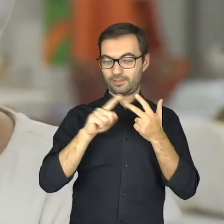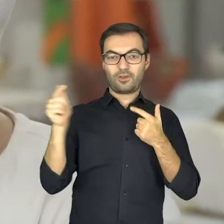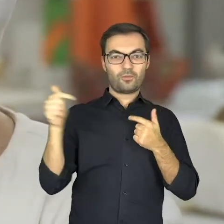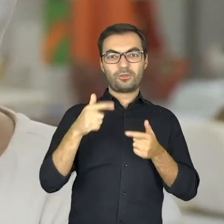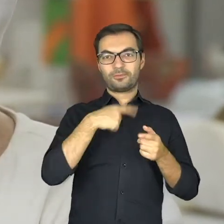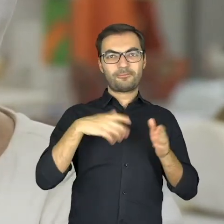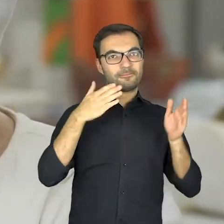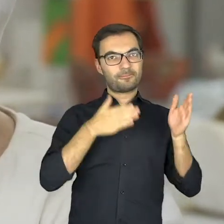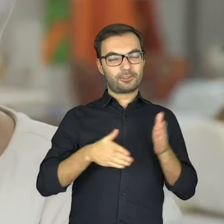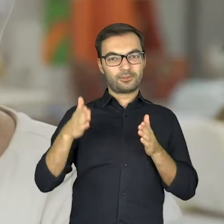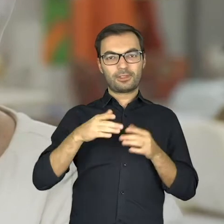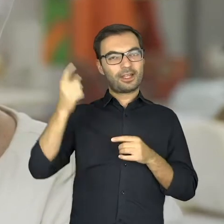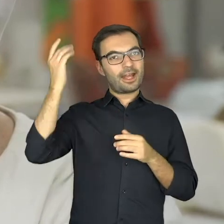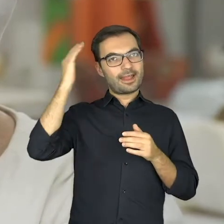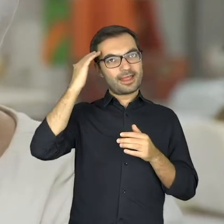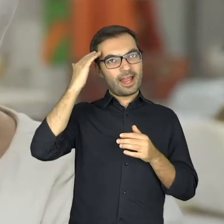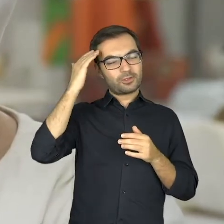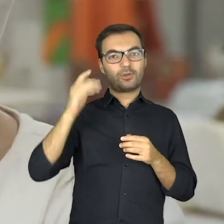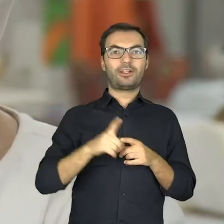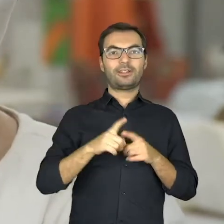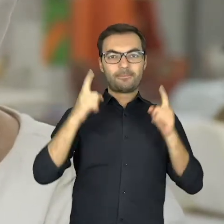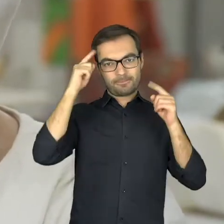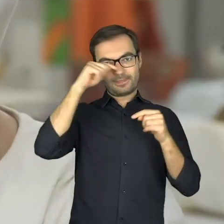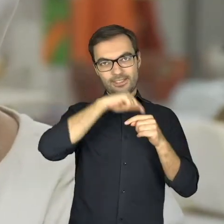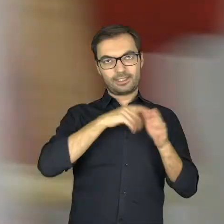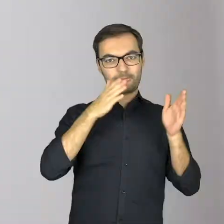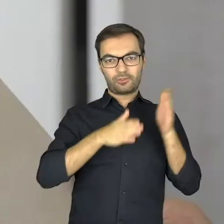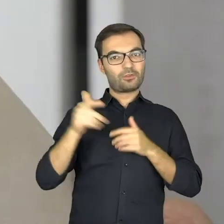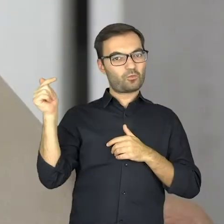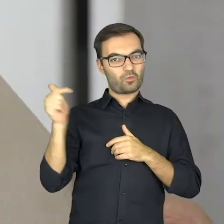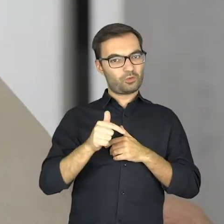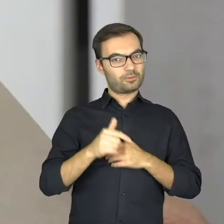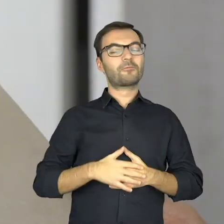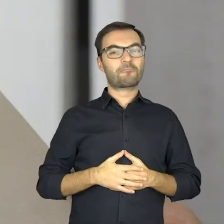we have to prepare intellectually and mentally. Water reservoirs in Poland